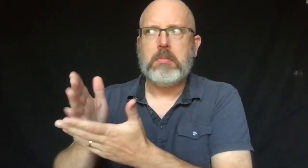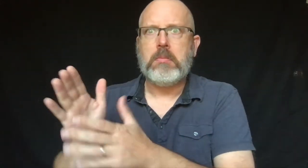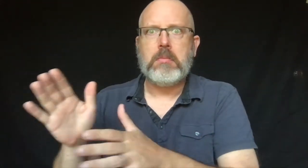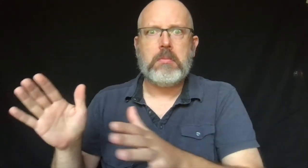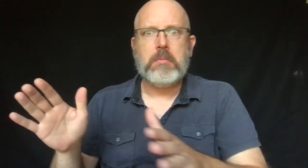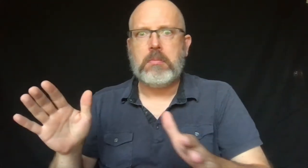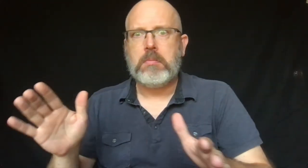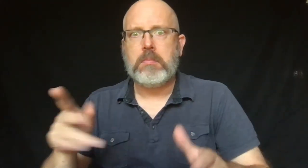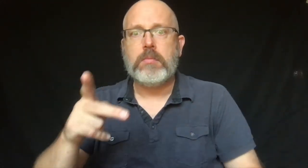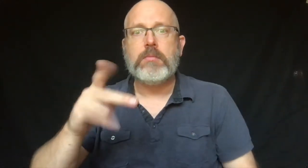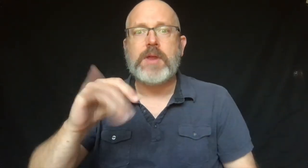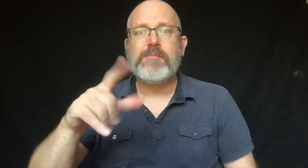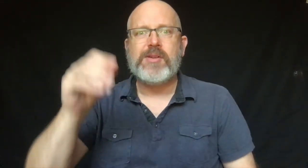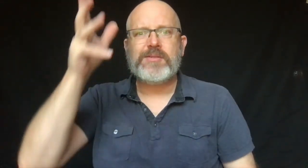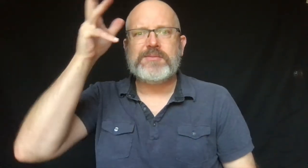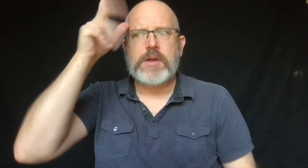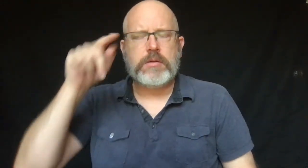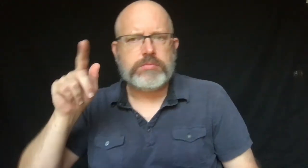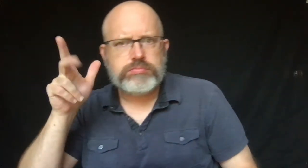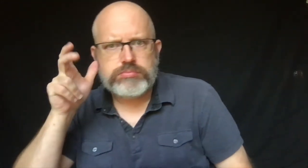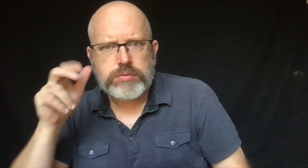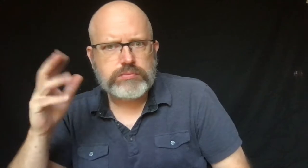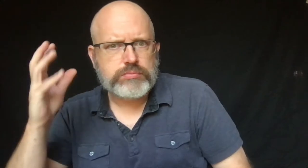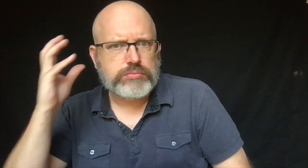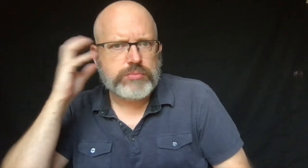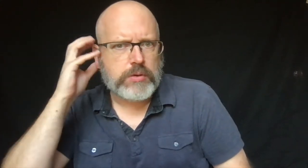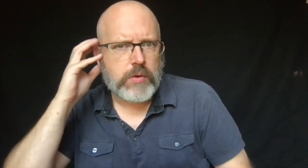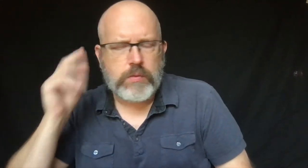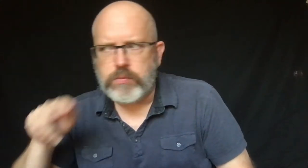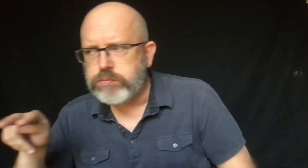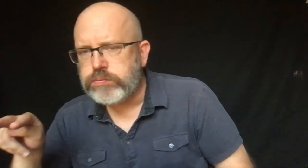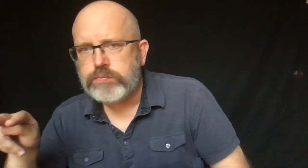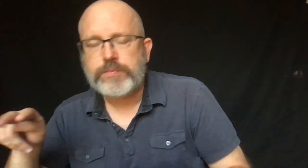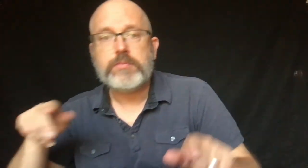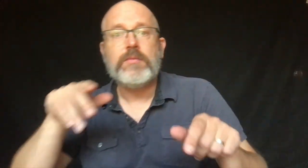The sirens stopped their loud wail.